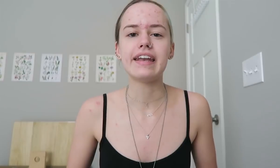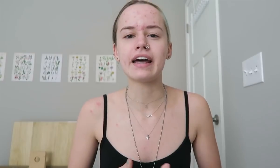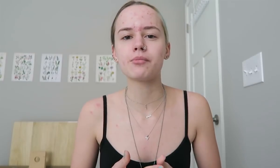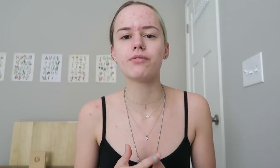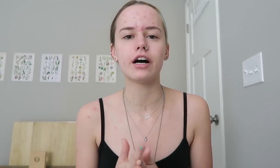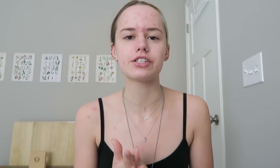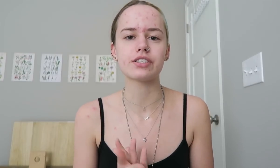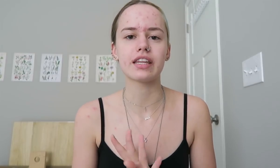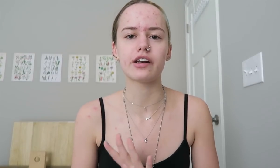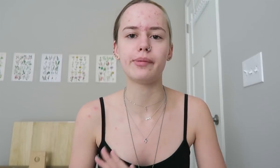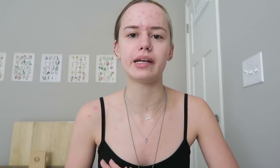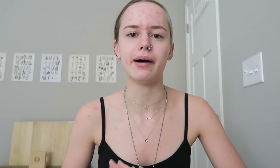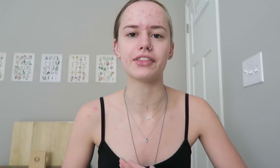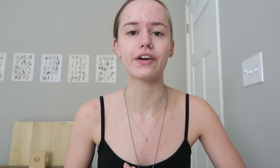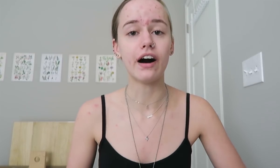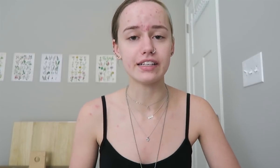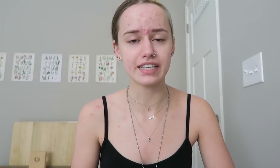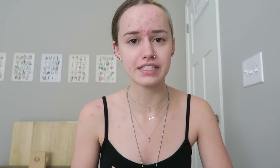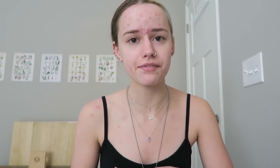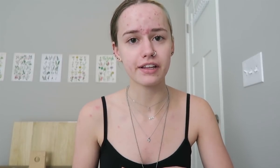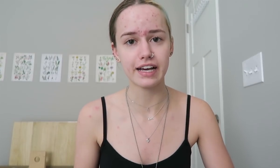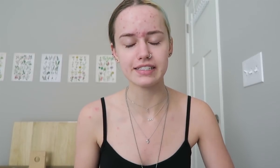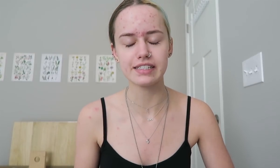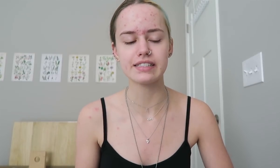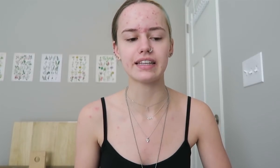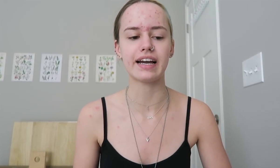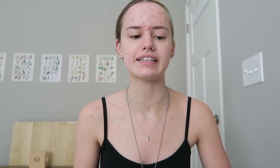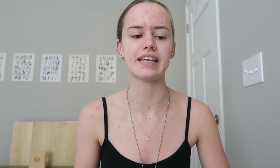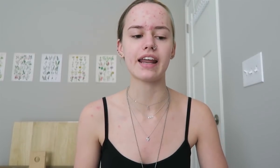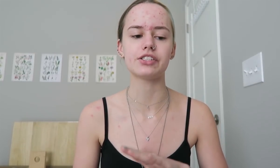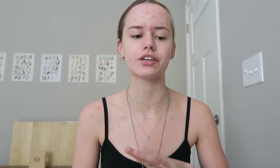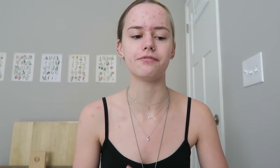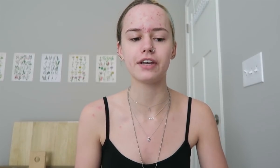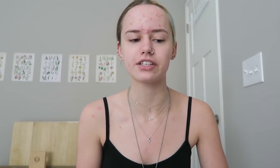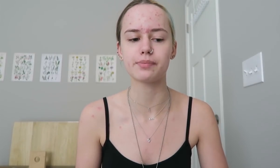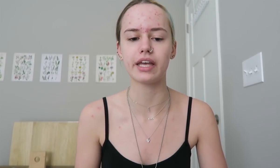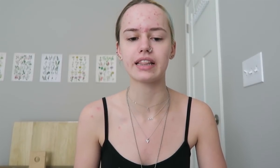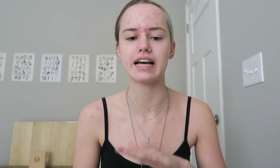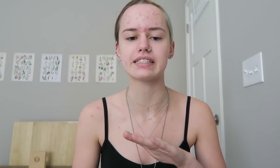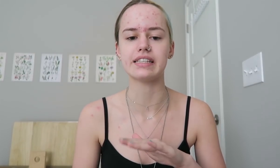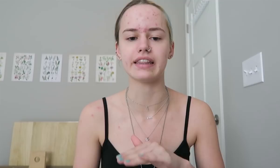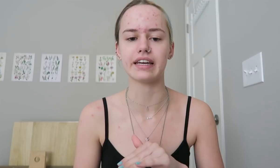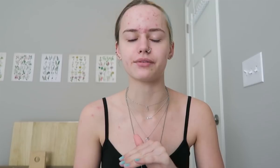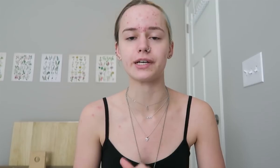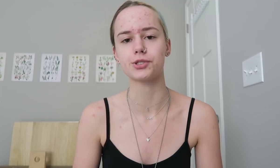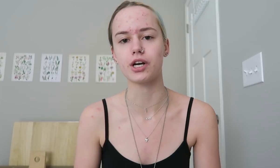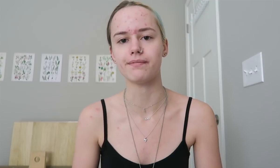And now to move on just a little bit about the content of the classes, like I said I took a fingerspelling class and then like a restaurant vocab class.